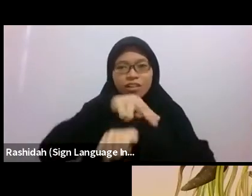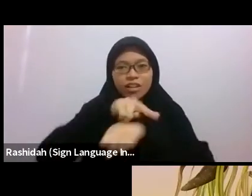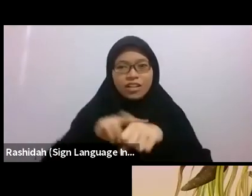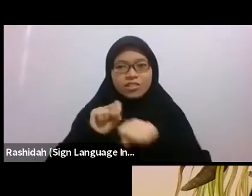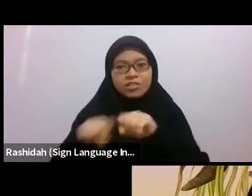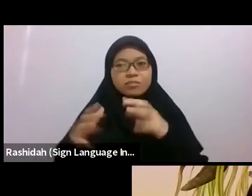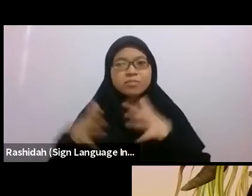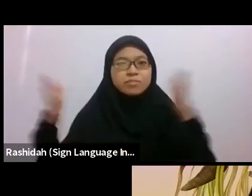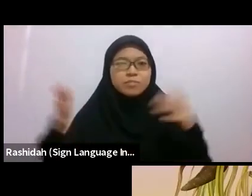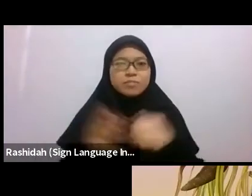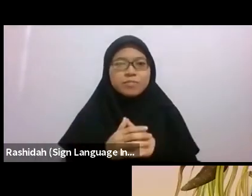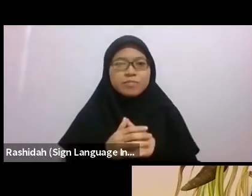That’s great. - I really like that.